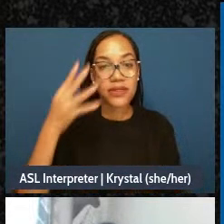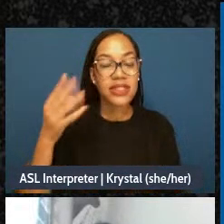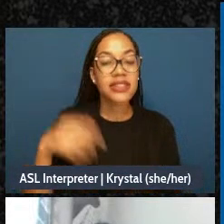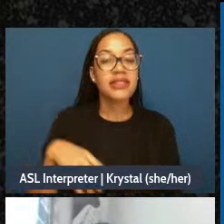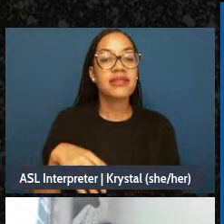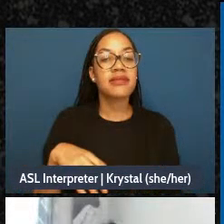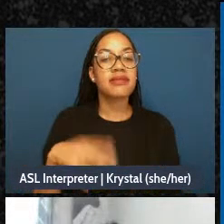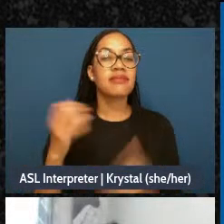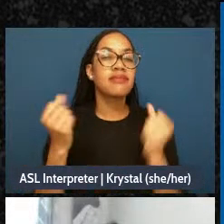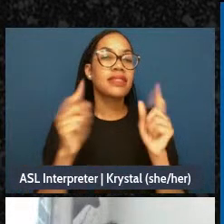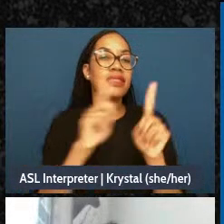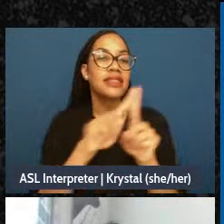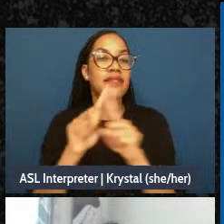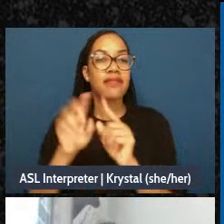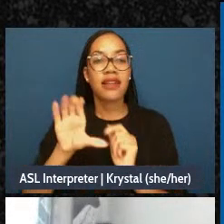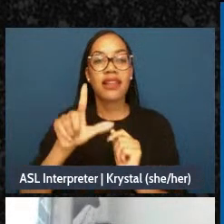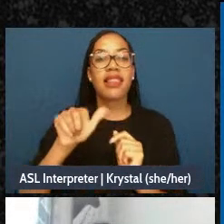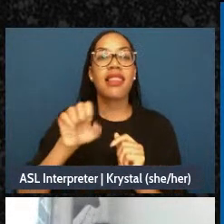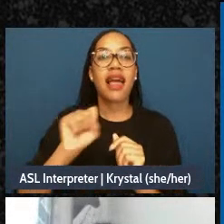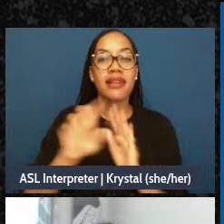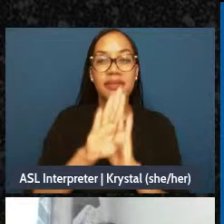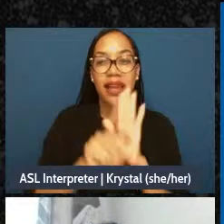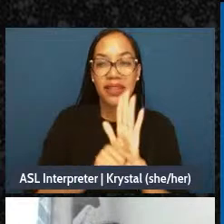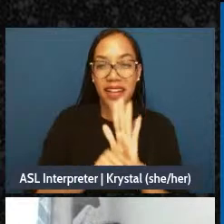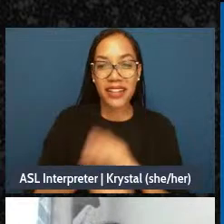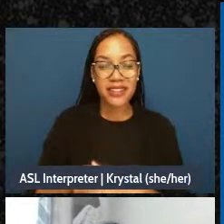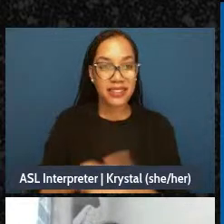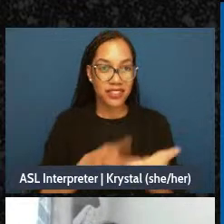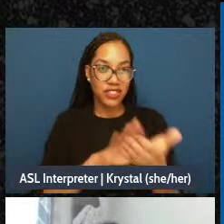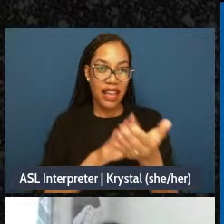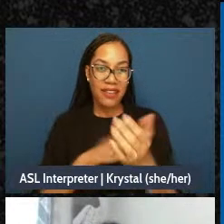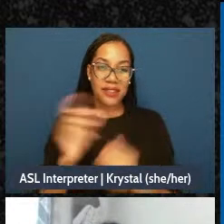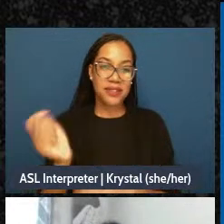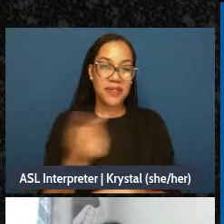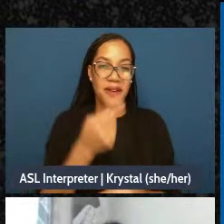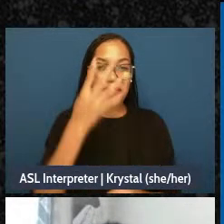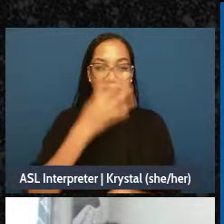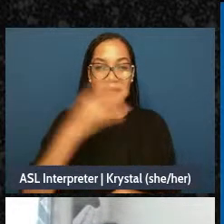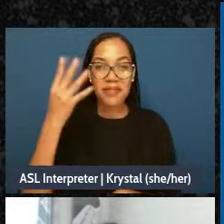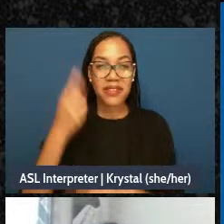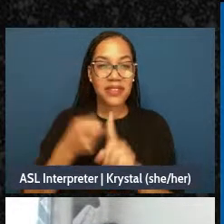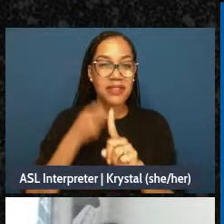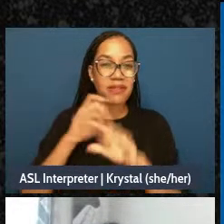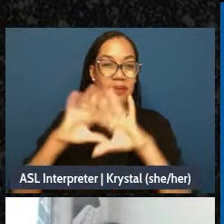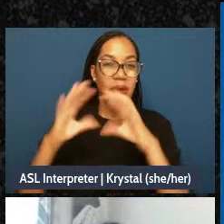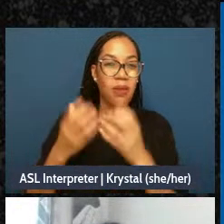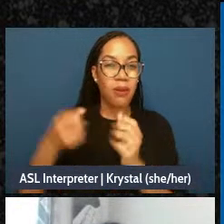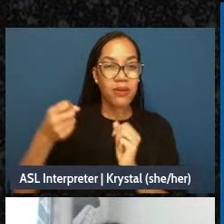shout out to all the immigrants that came from GlobalSsouth who understand that particular